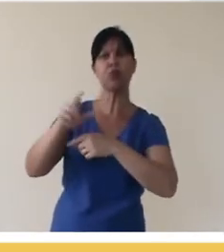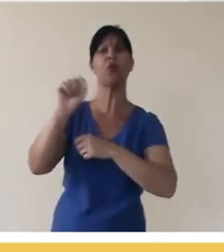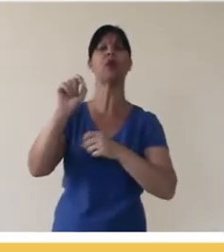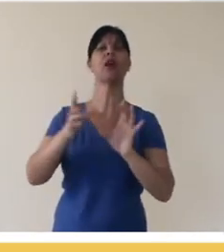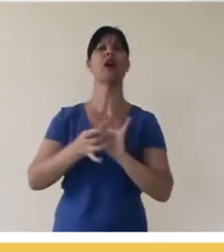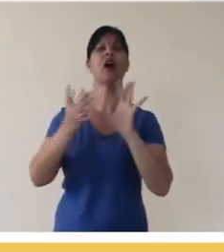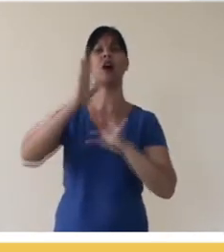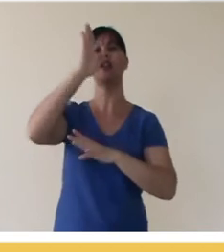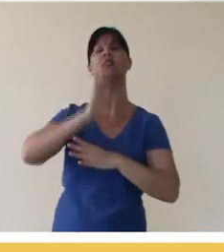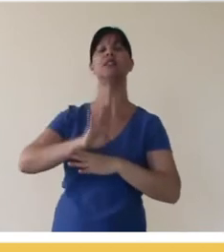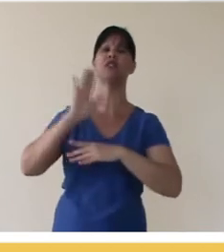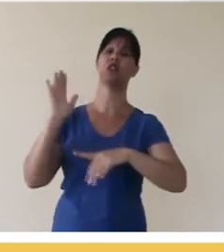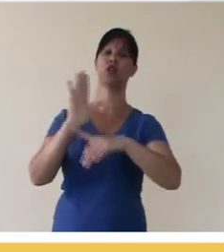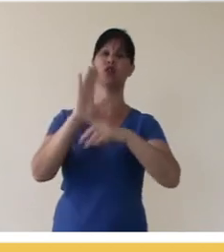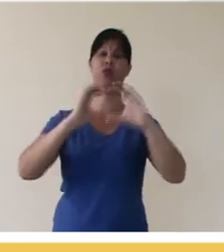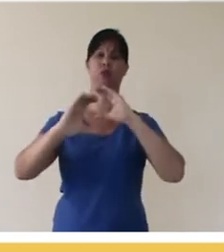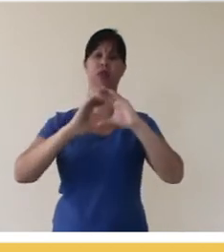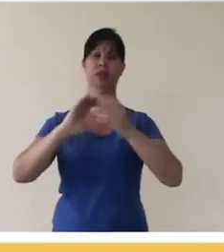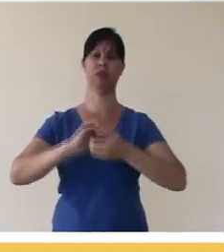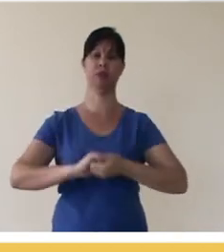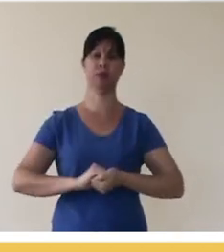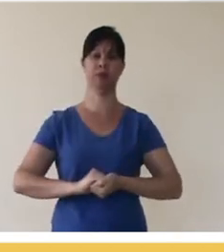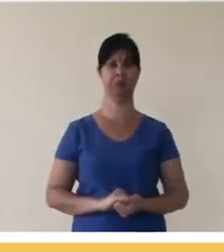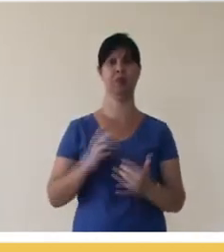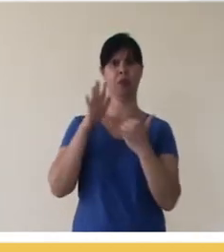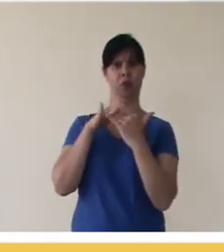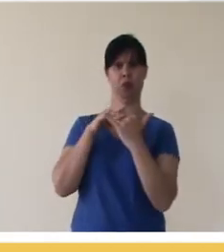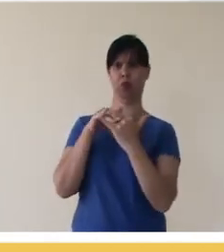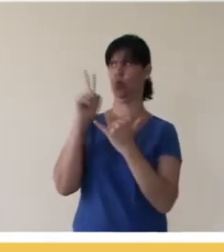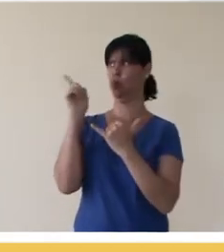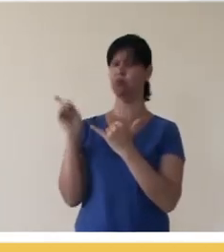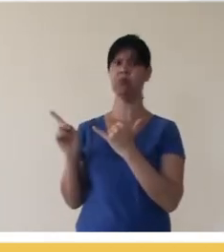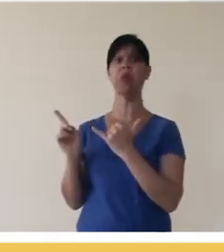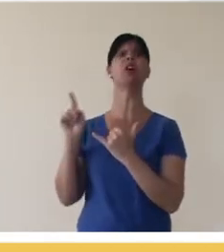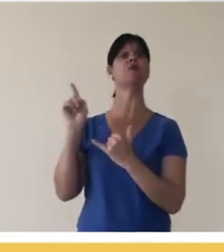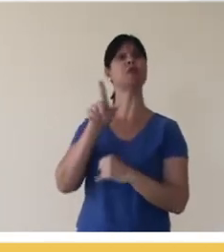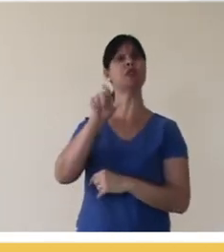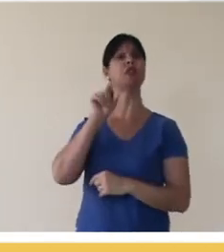the license right there, it also facilitates communication. On Youtube you can